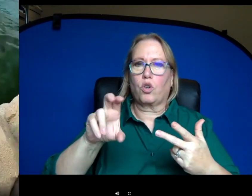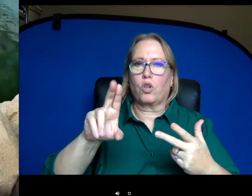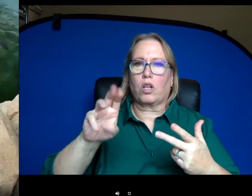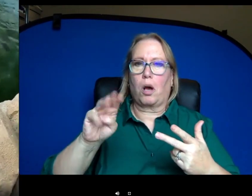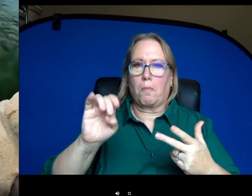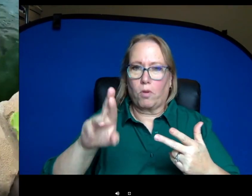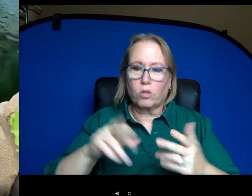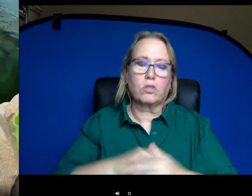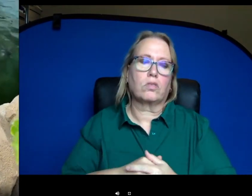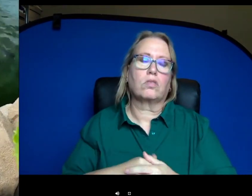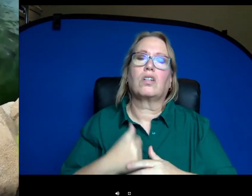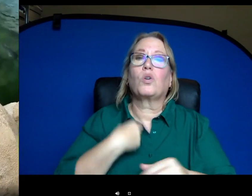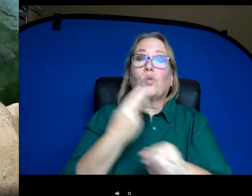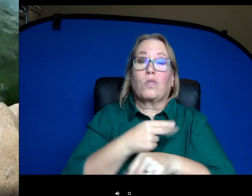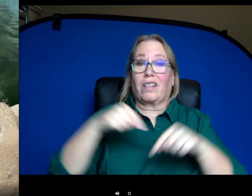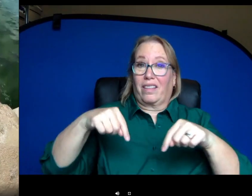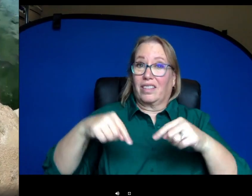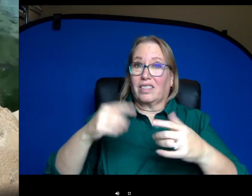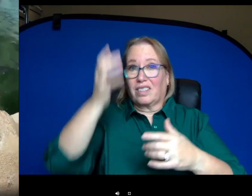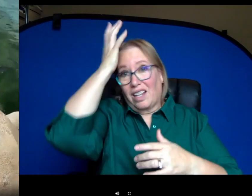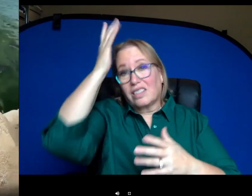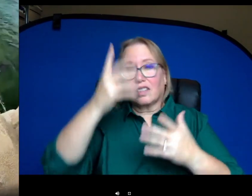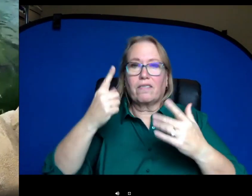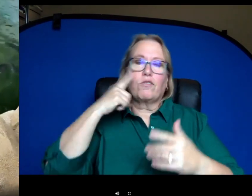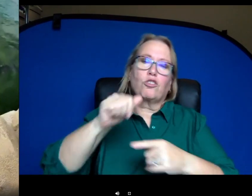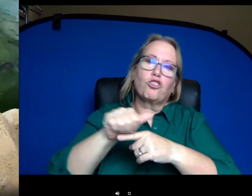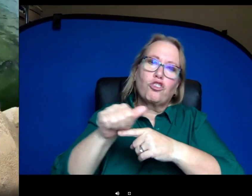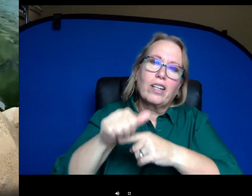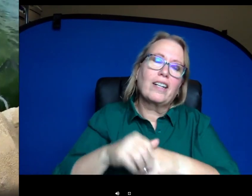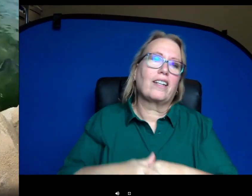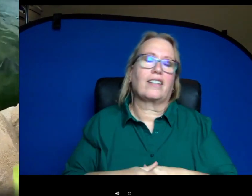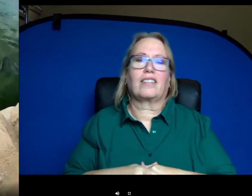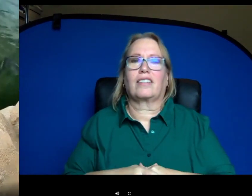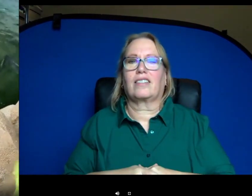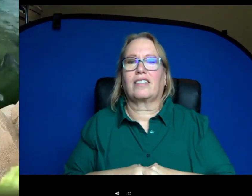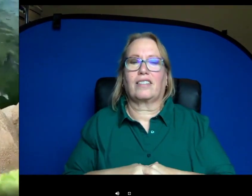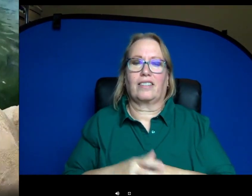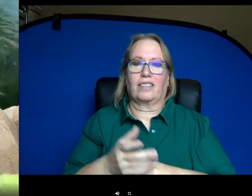like this for training and um different enrichment. These girls are really good